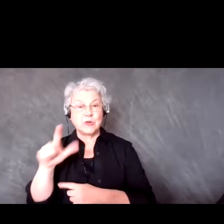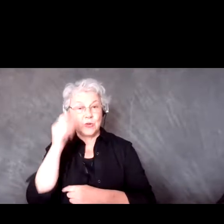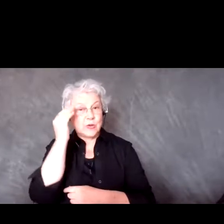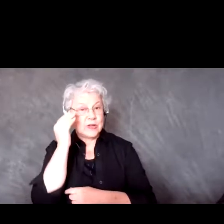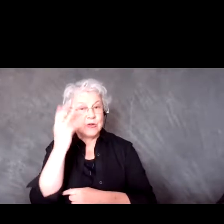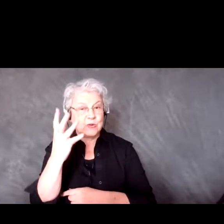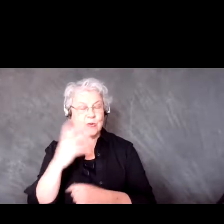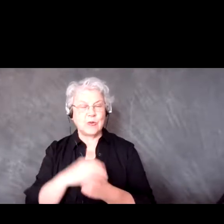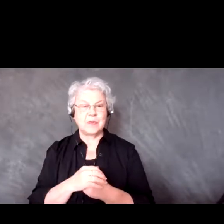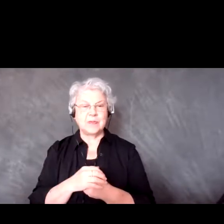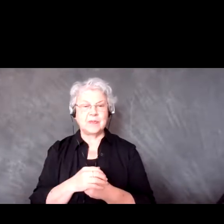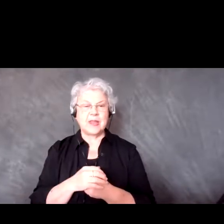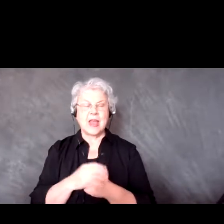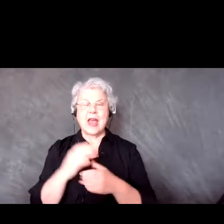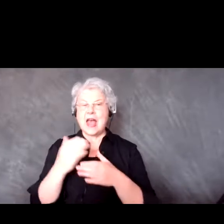and I will share a link for this for everyone to join.